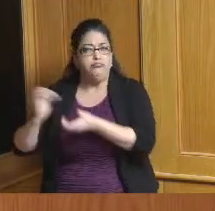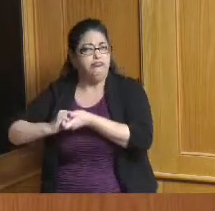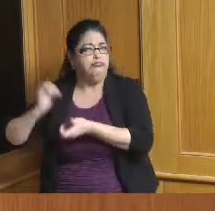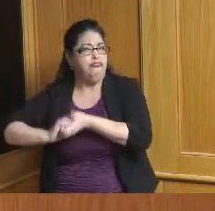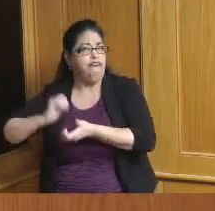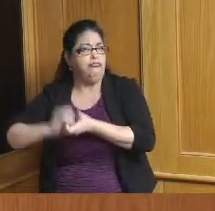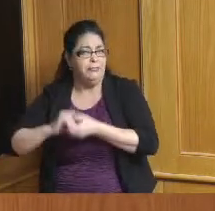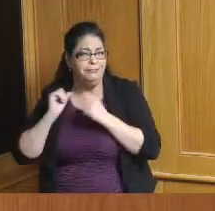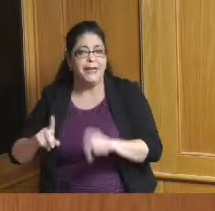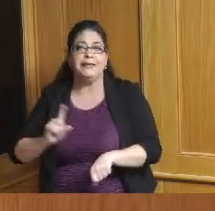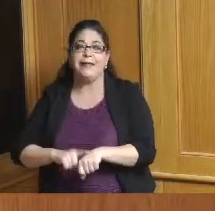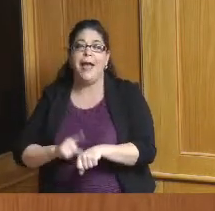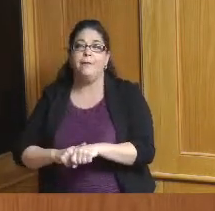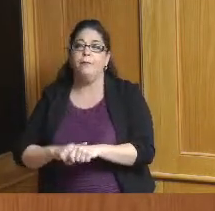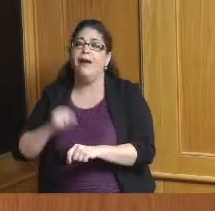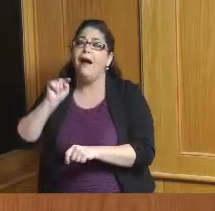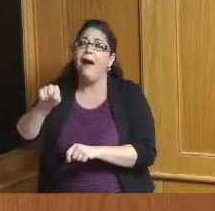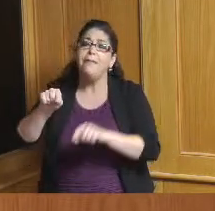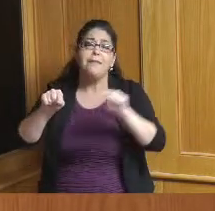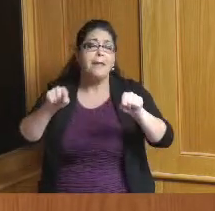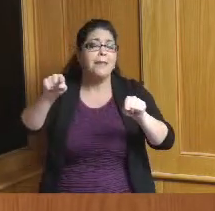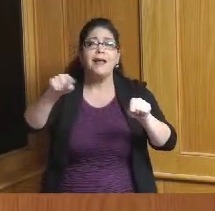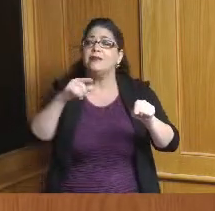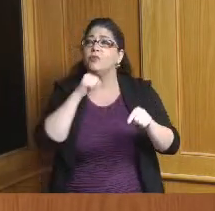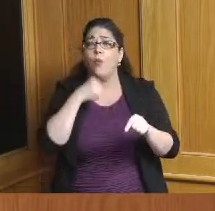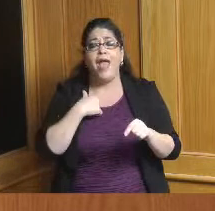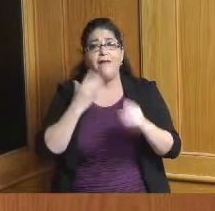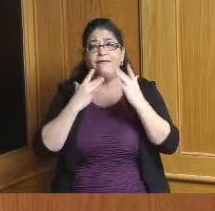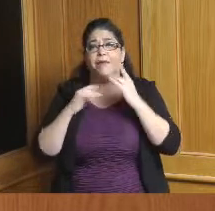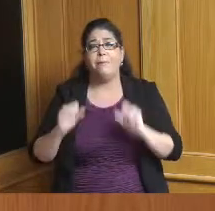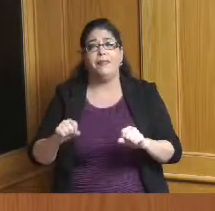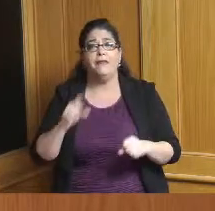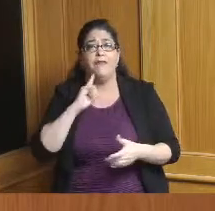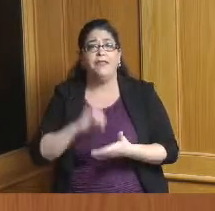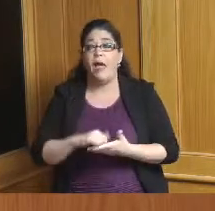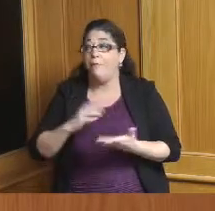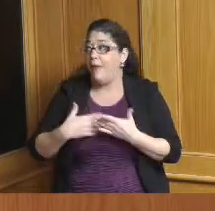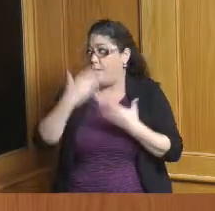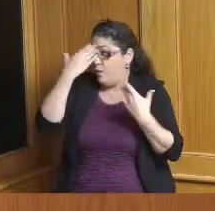but not every community has either the capacity or the understanding of how even to manage that